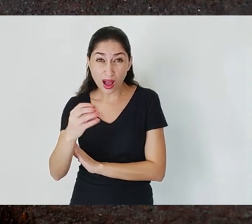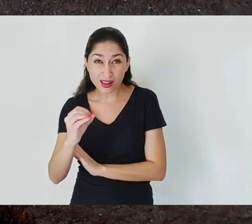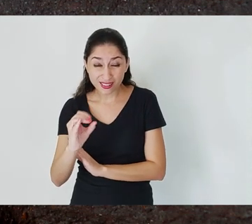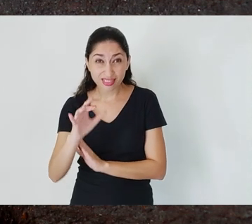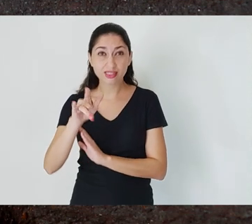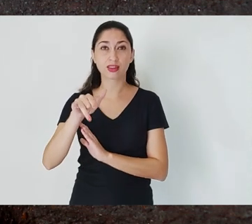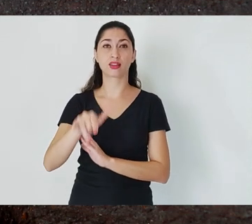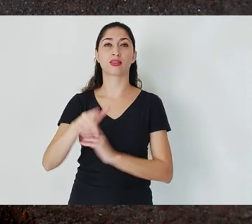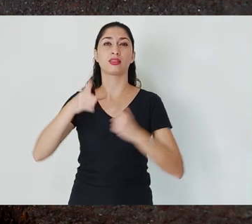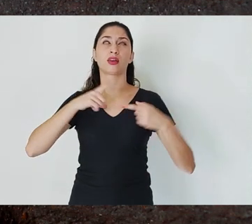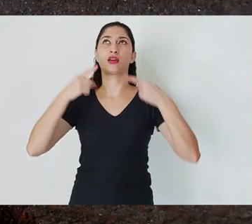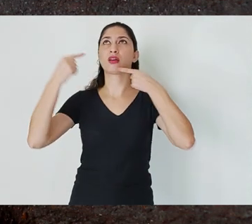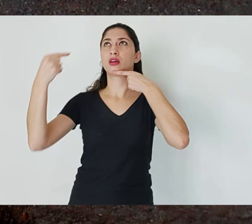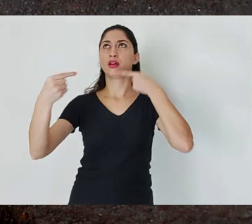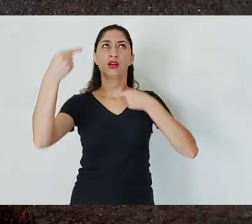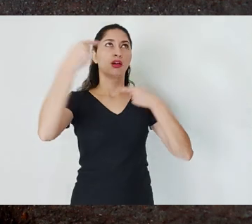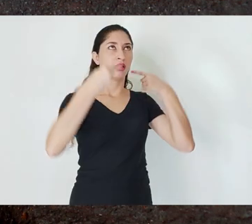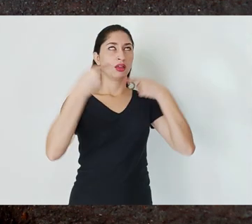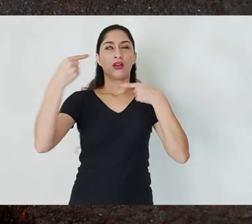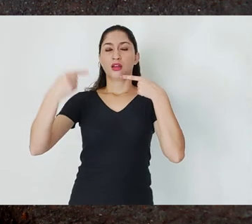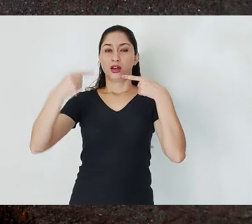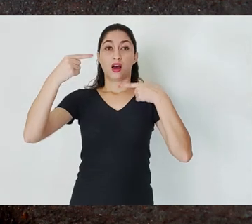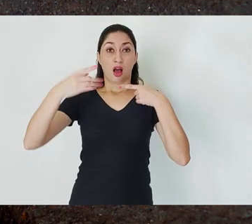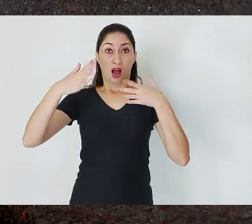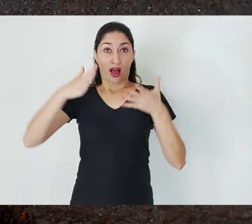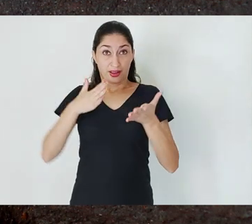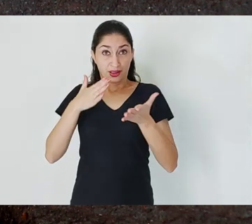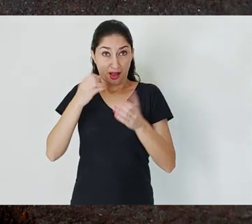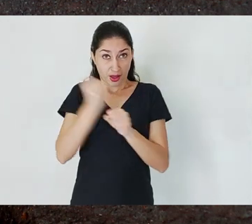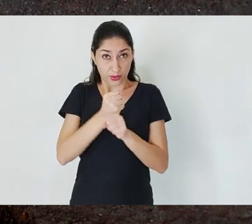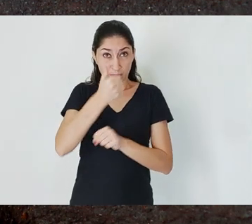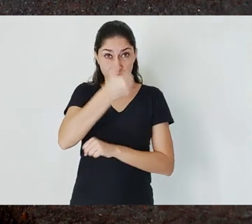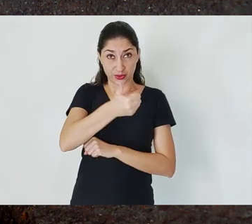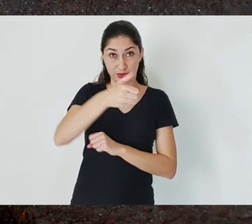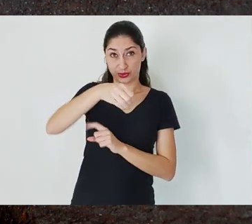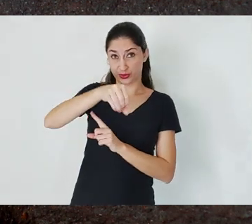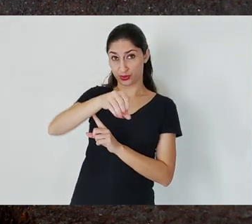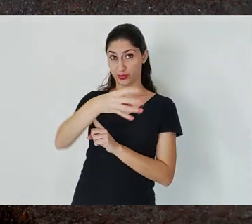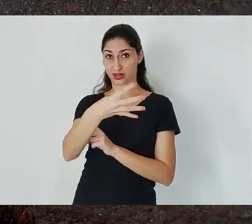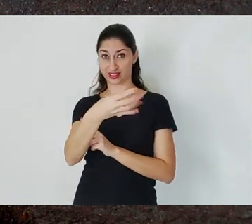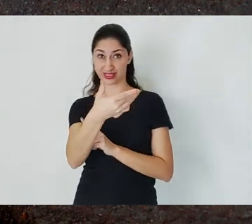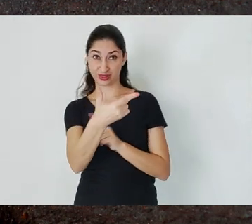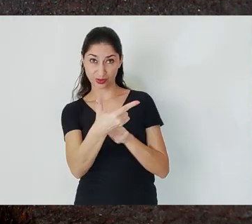the National Siderurgy Company in 1942, in Volta Redonda.